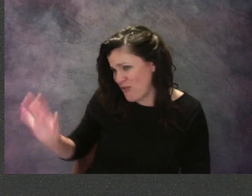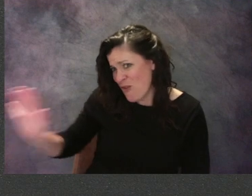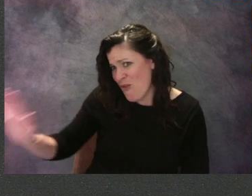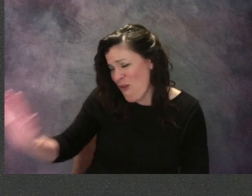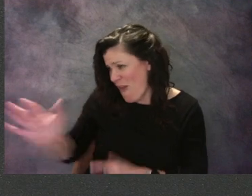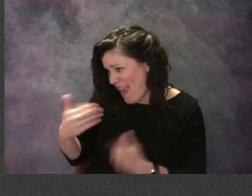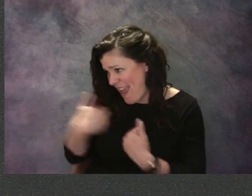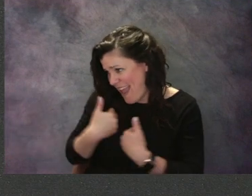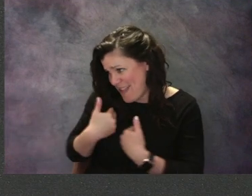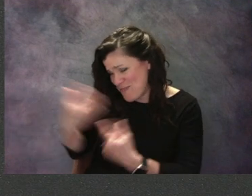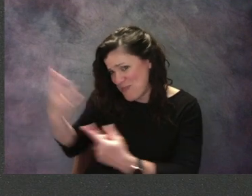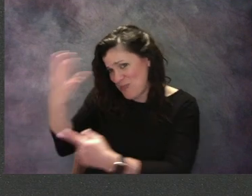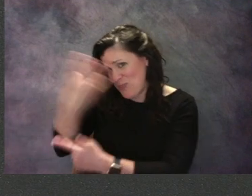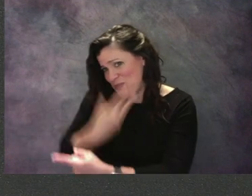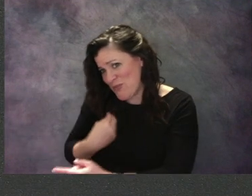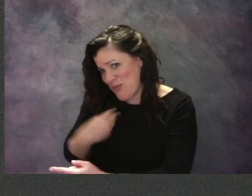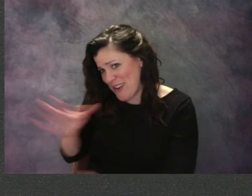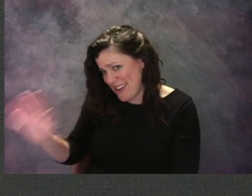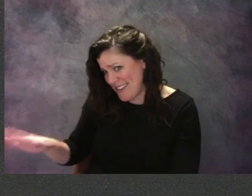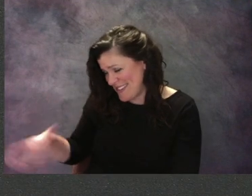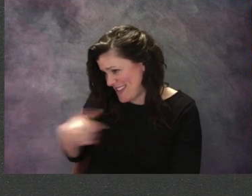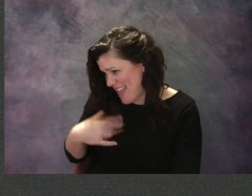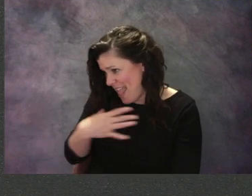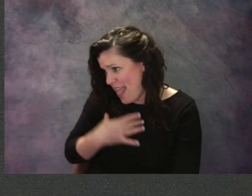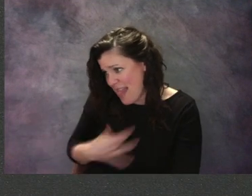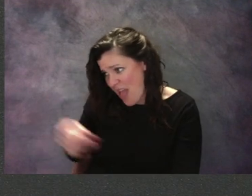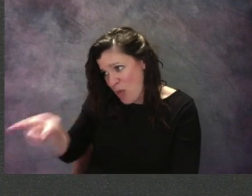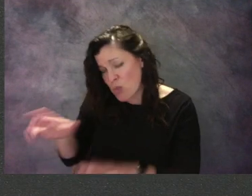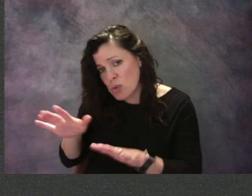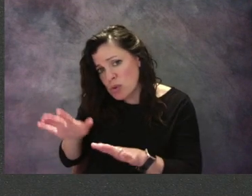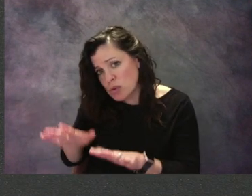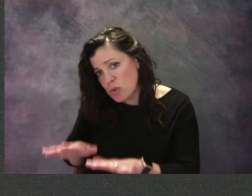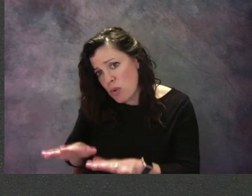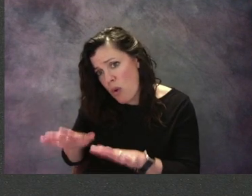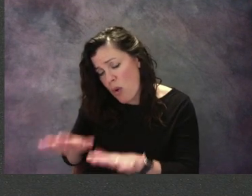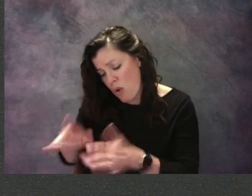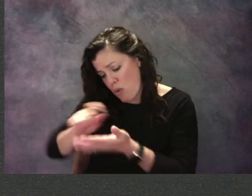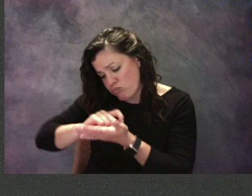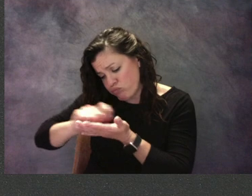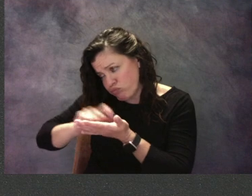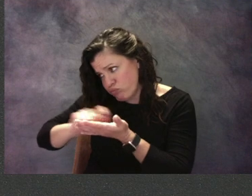I really like how you're taking time coloring your background.